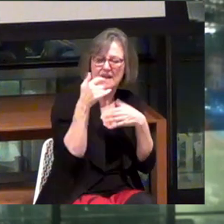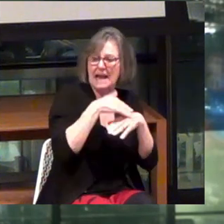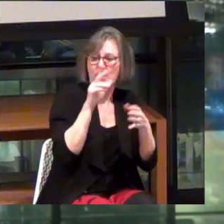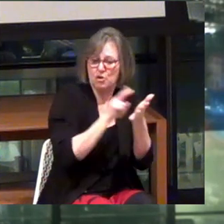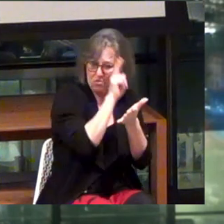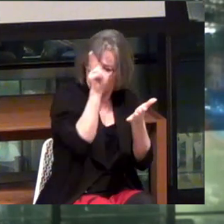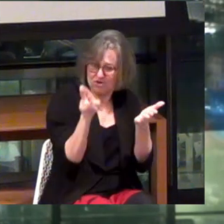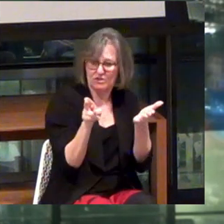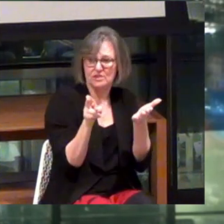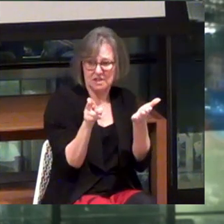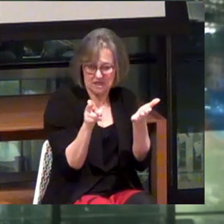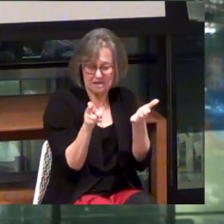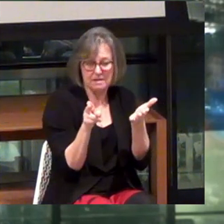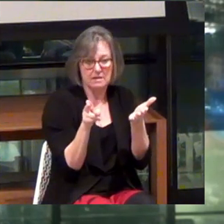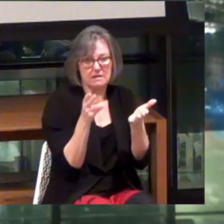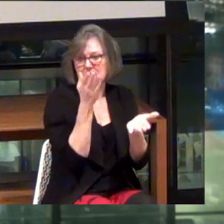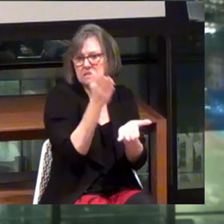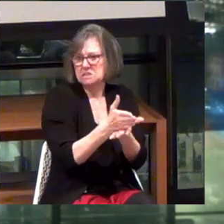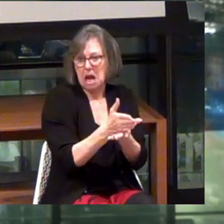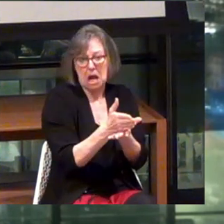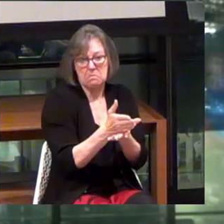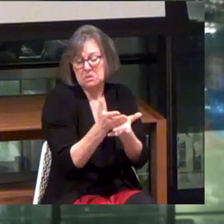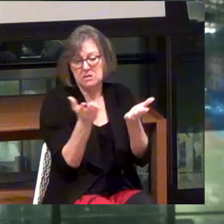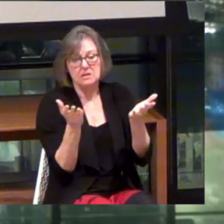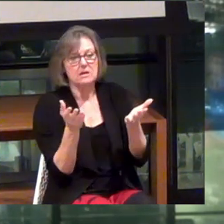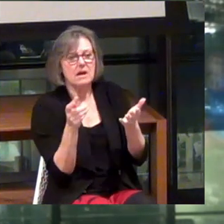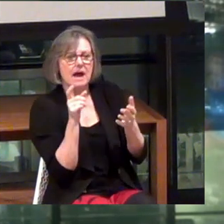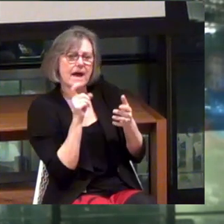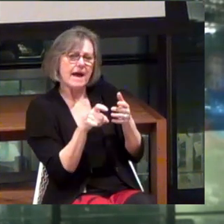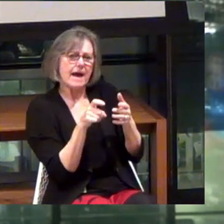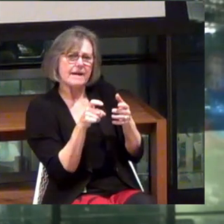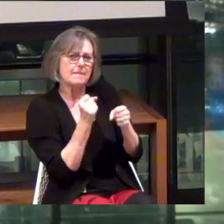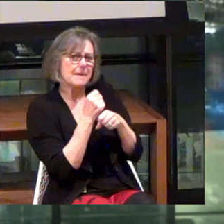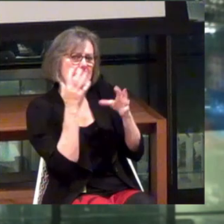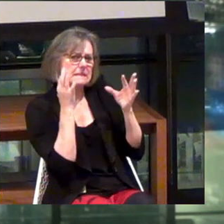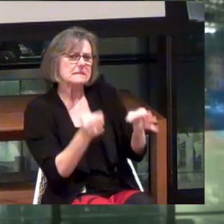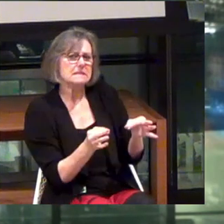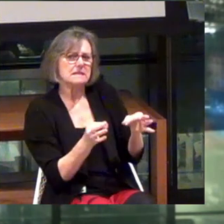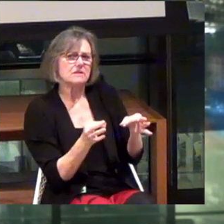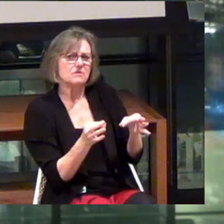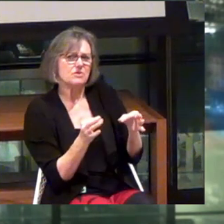that stopped. And so I had to make the decision... Do I put that in?